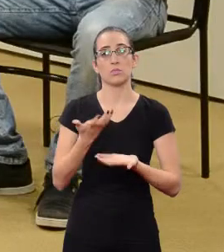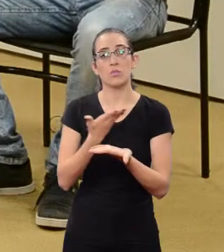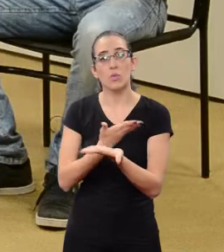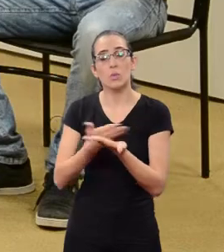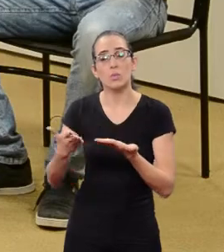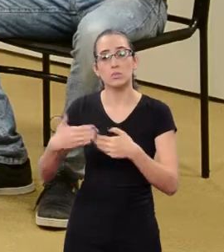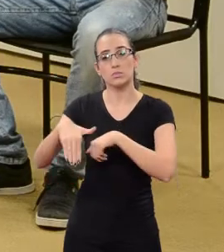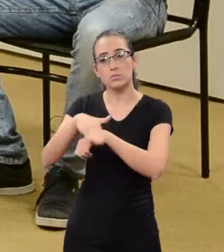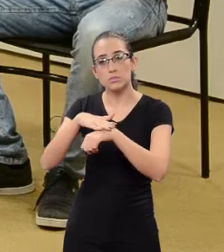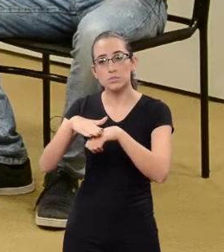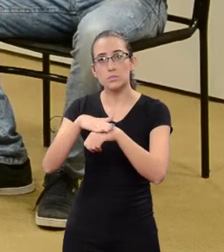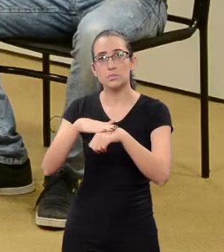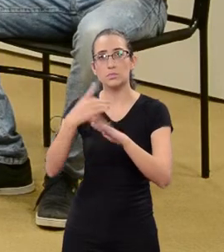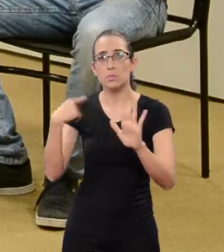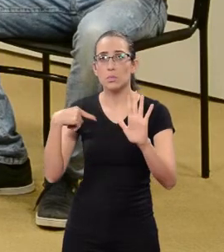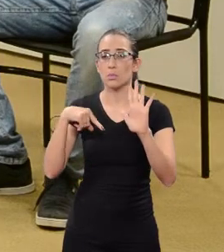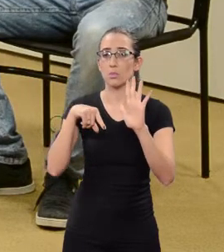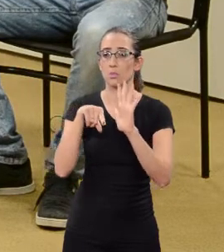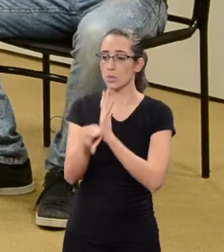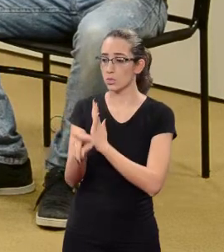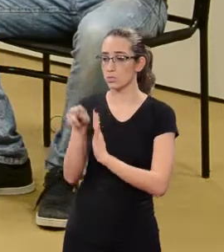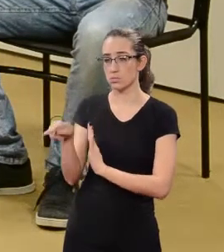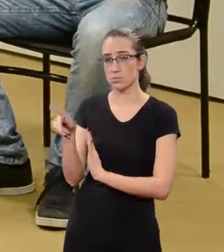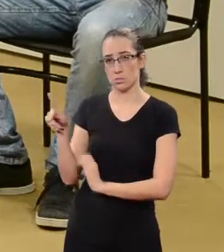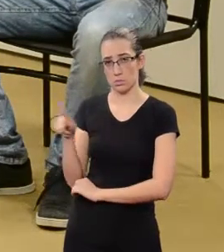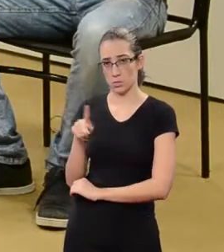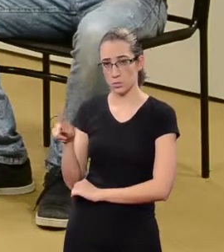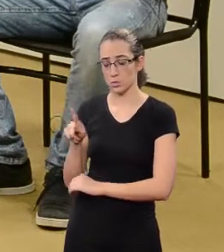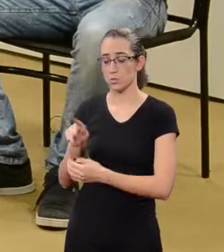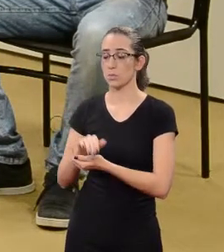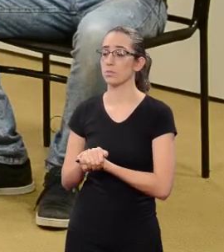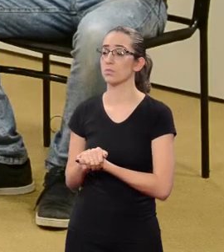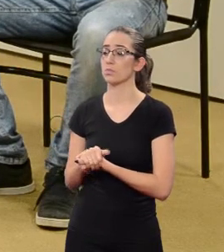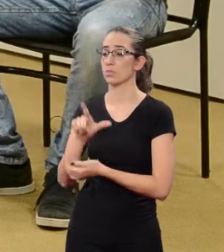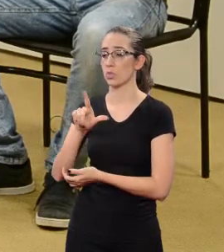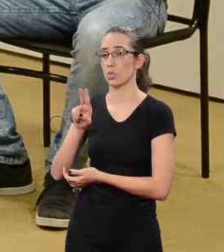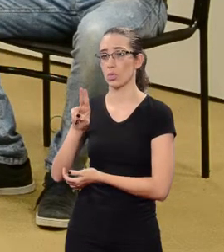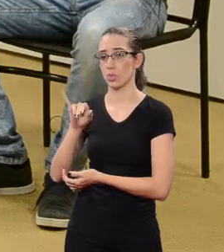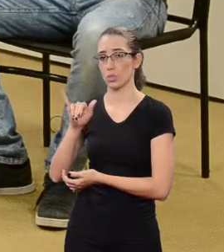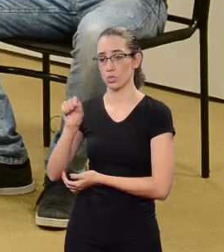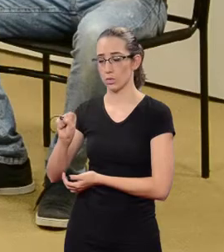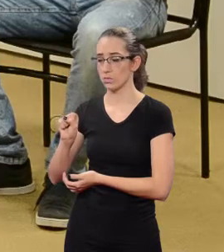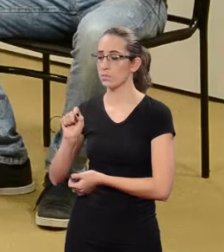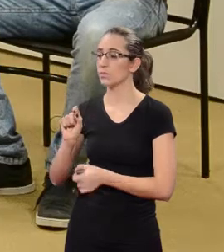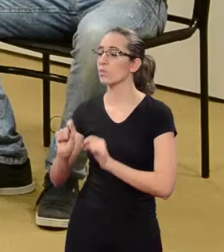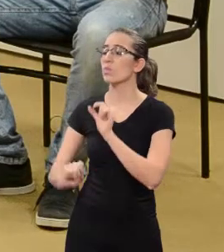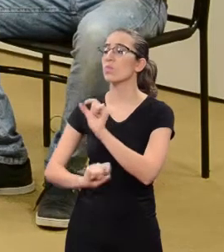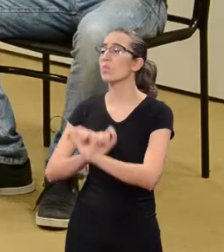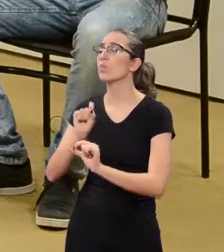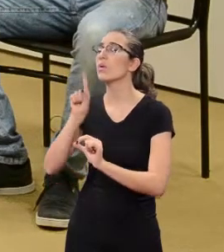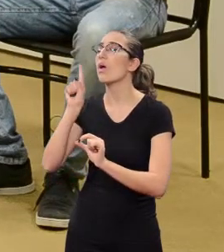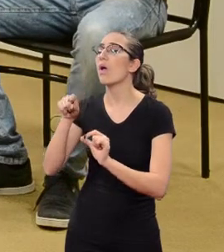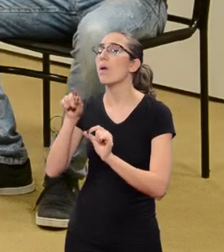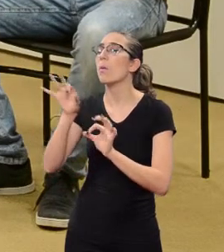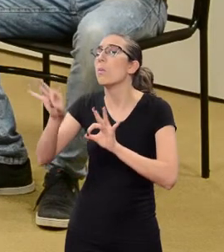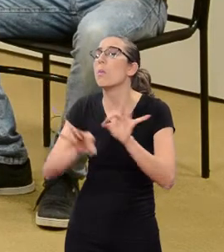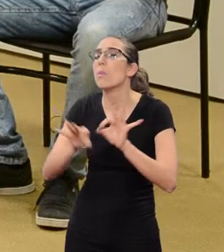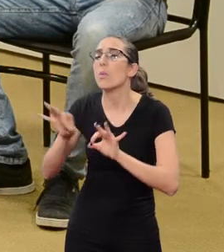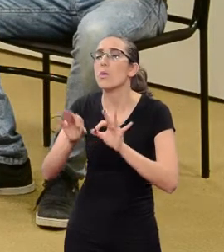I'd like to start our conversation asking Prof. Luis Marcelo what this project is about